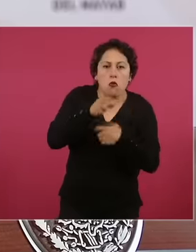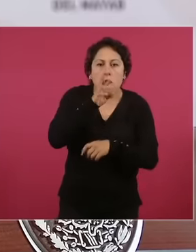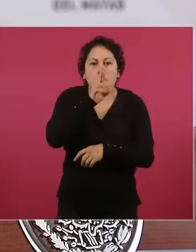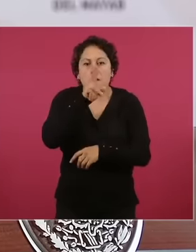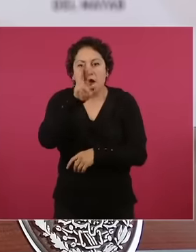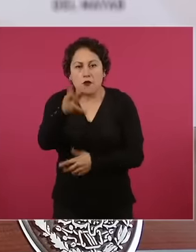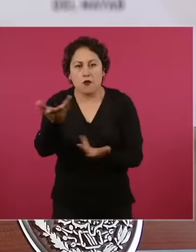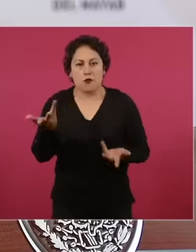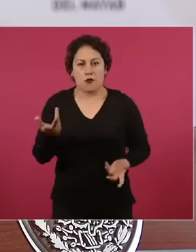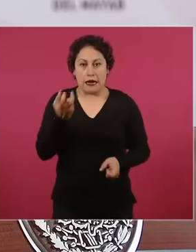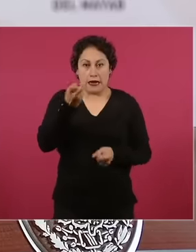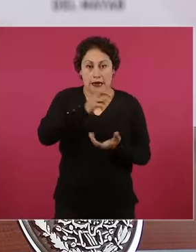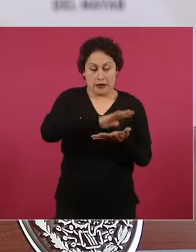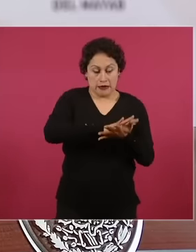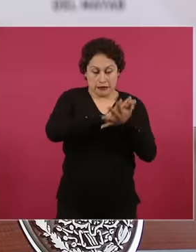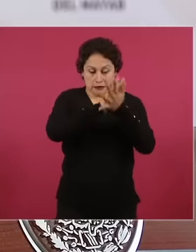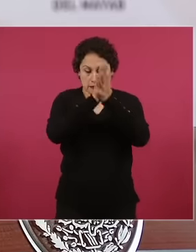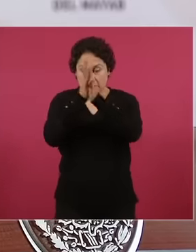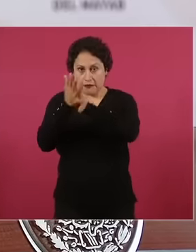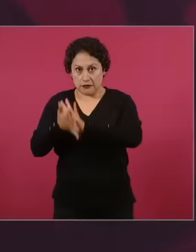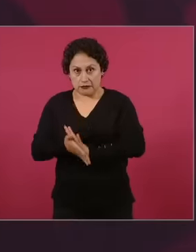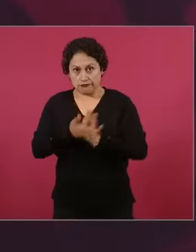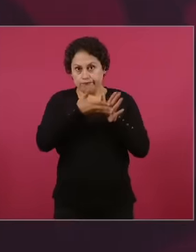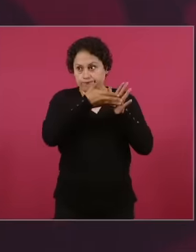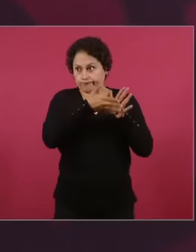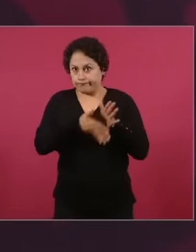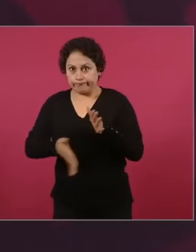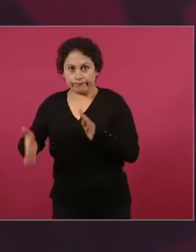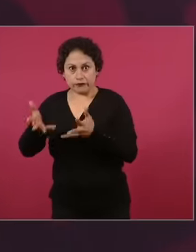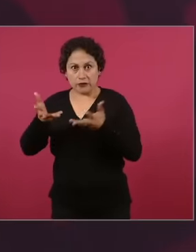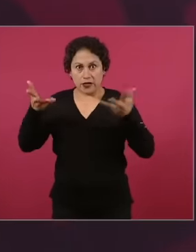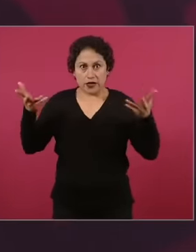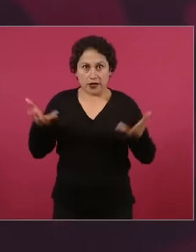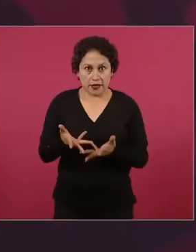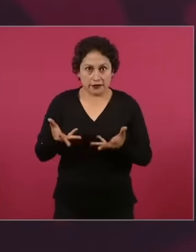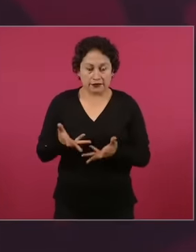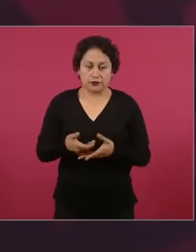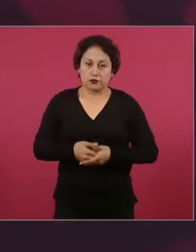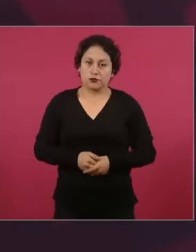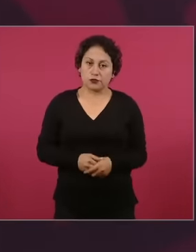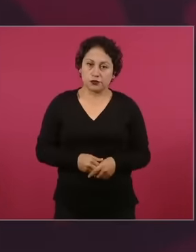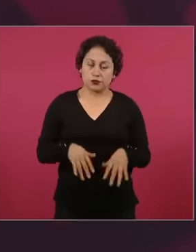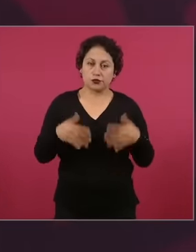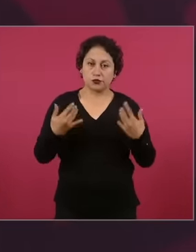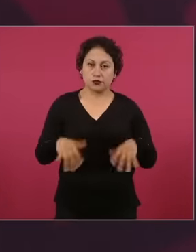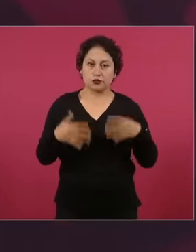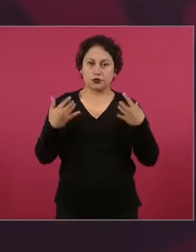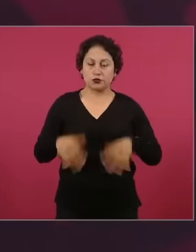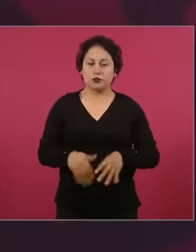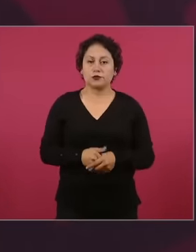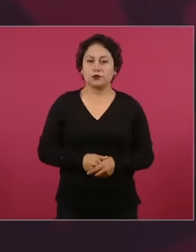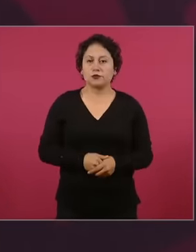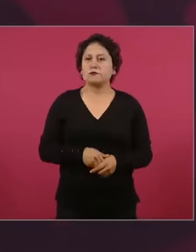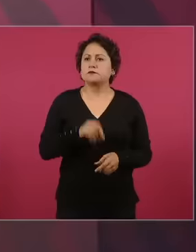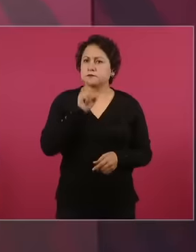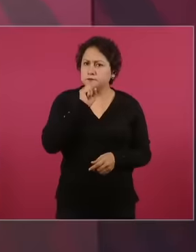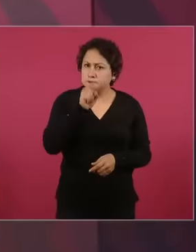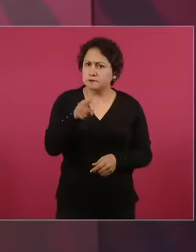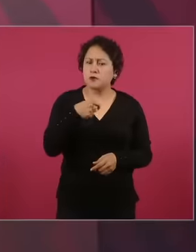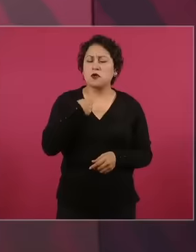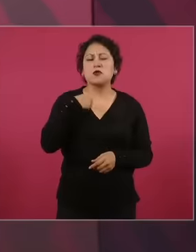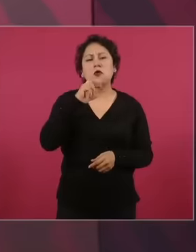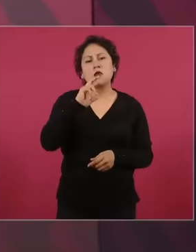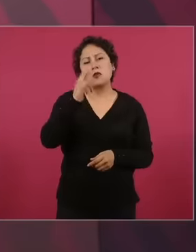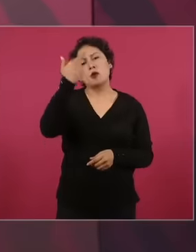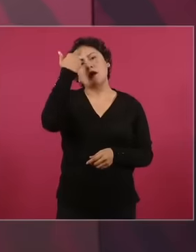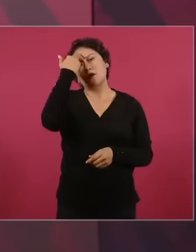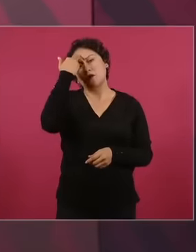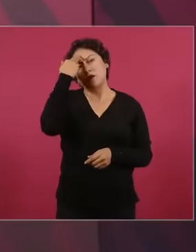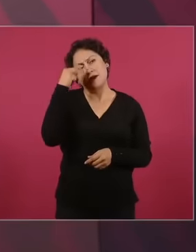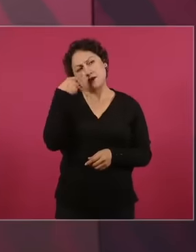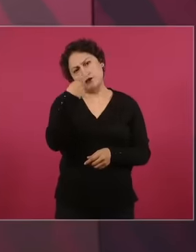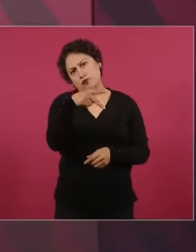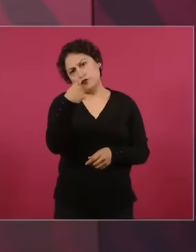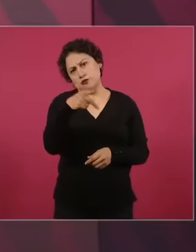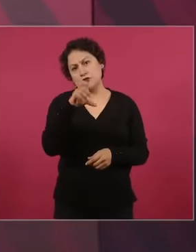transformation, I also remember and tell you that